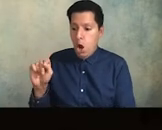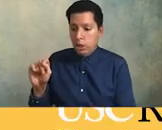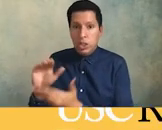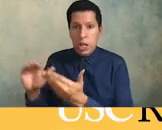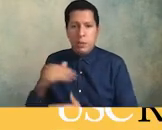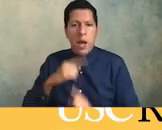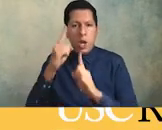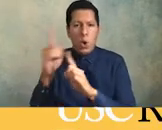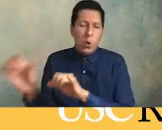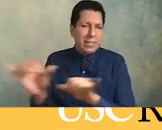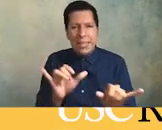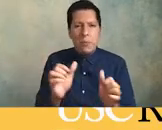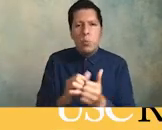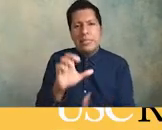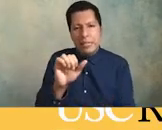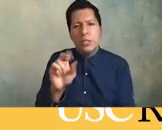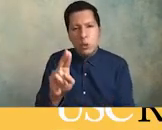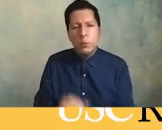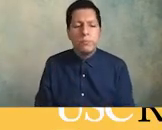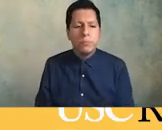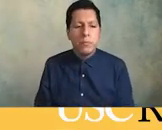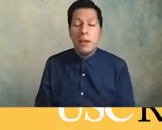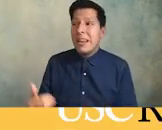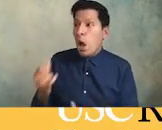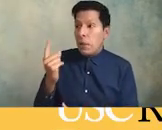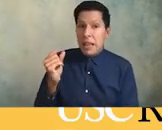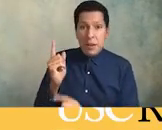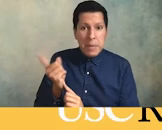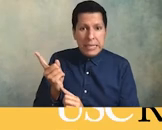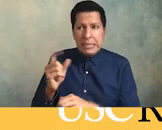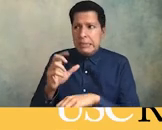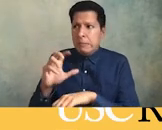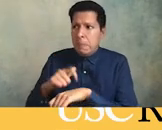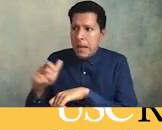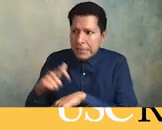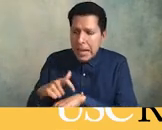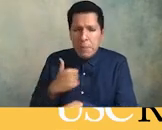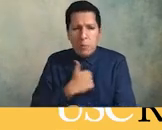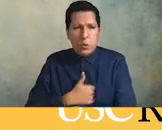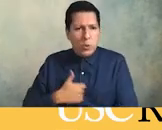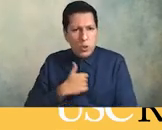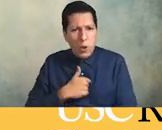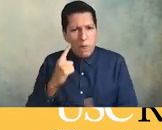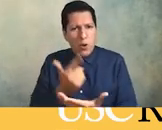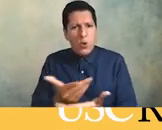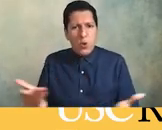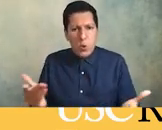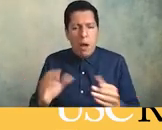all right hey look i'm 11 minutes past time i apologize to you um sorry that i went on and on uh